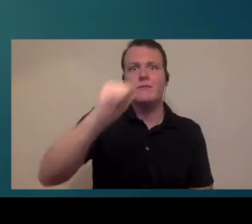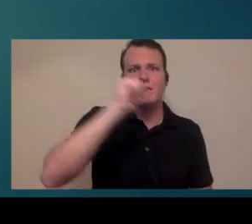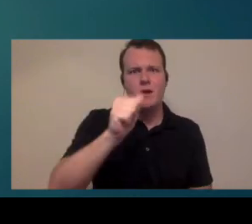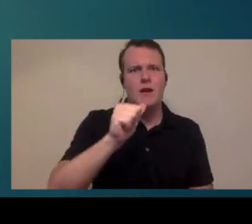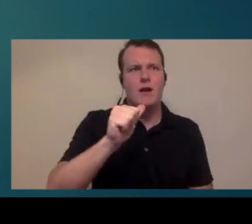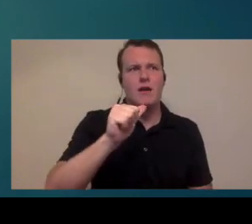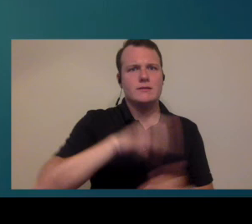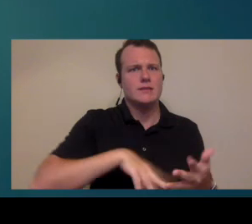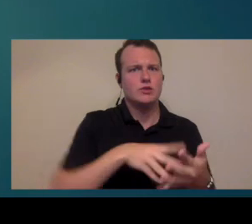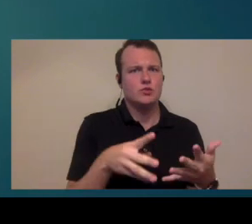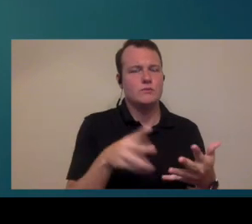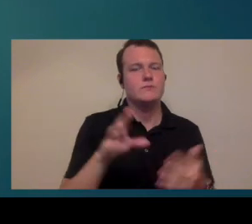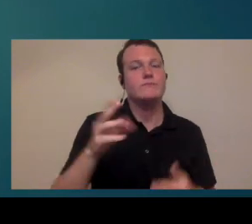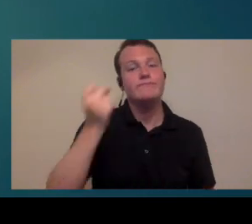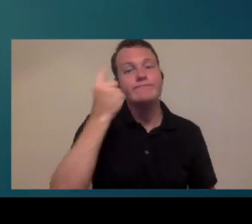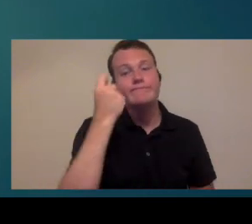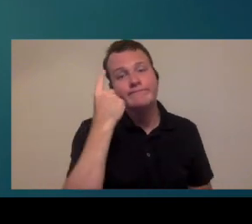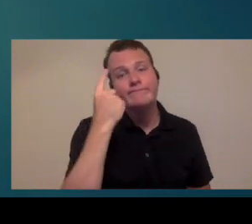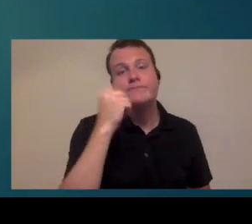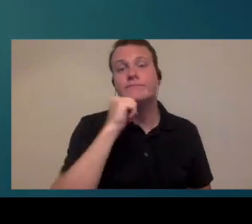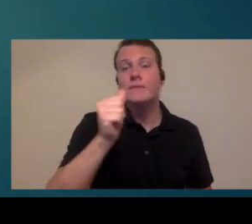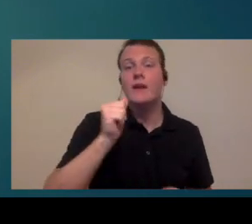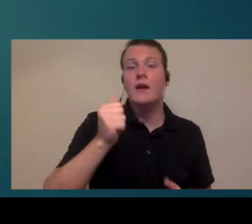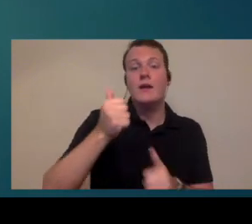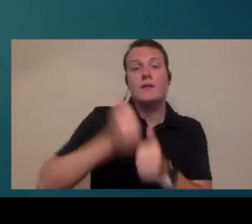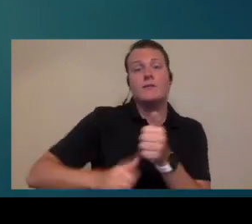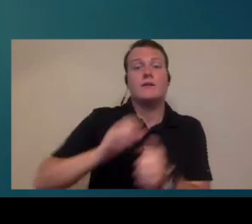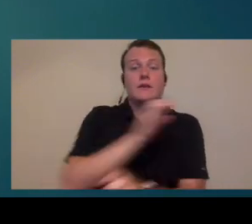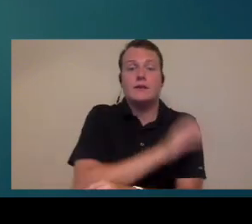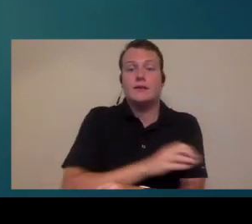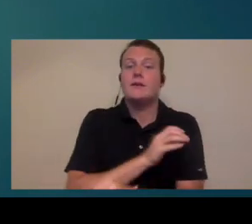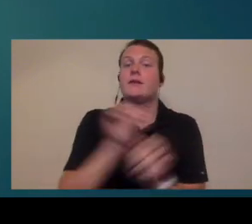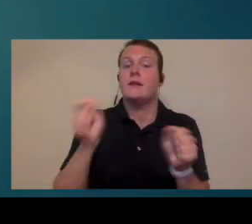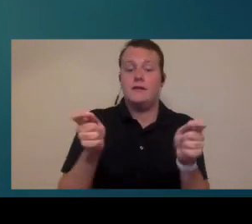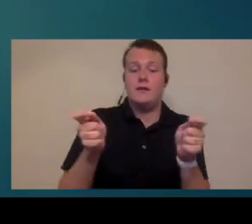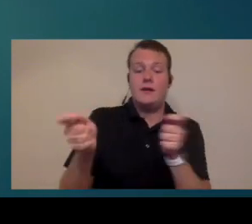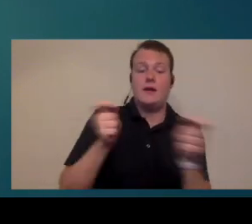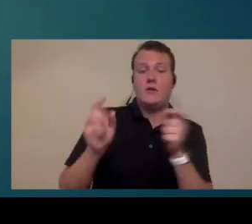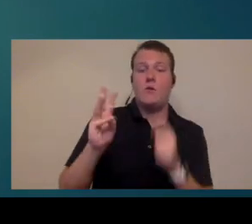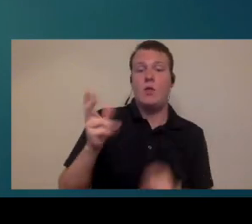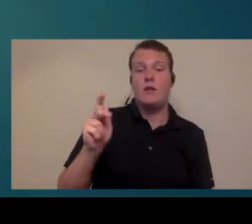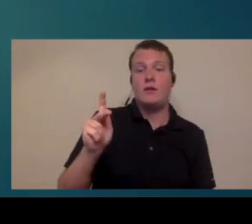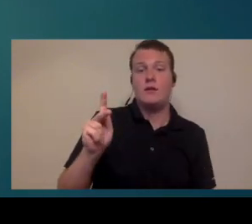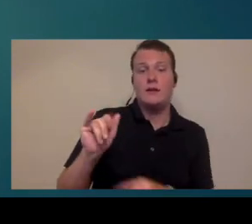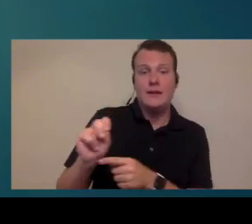not scheduled but not every clinic can handle a walk-in if the schedule is